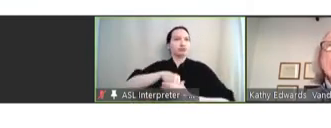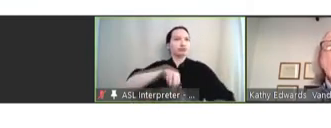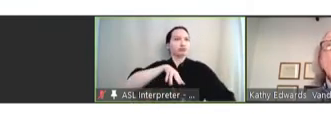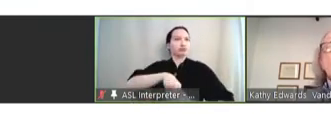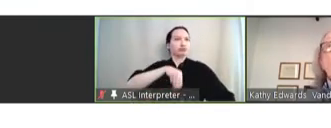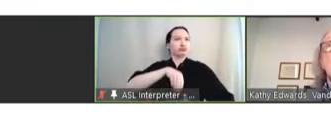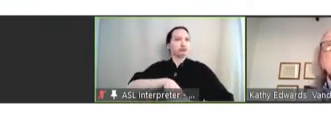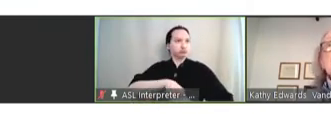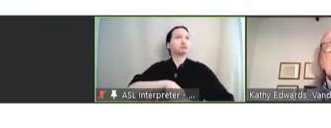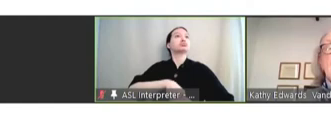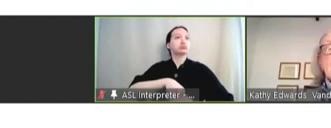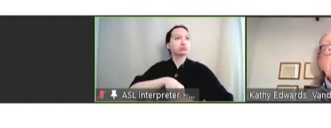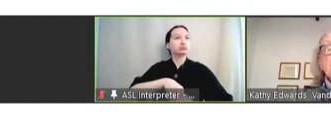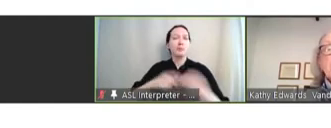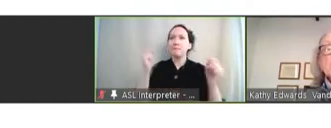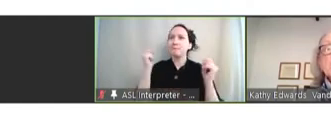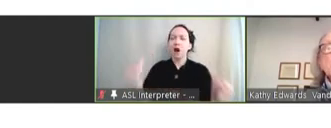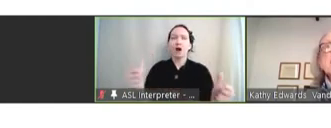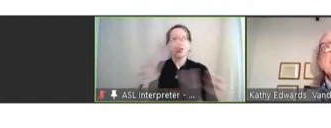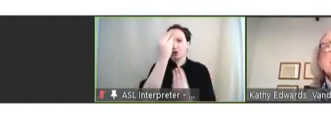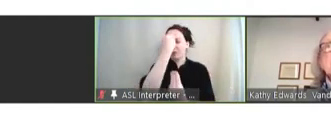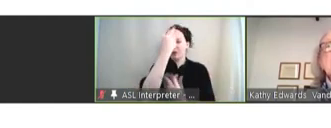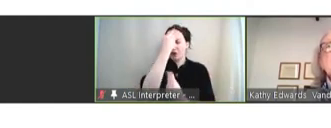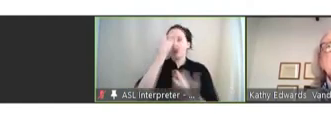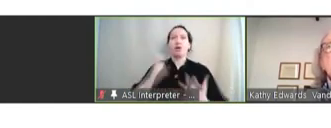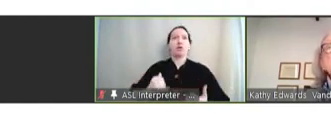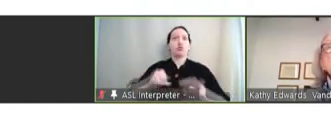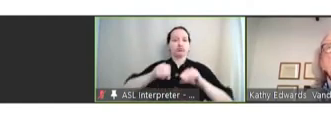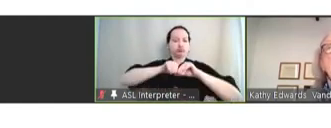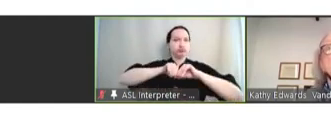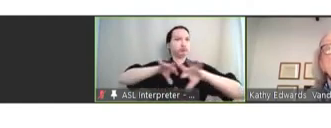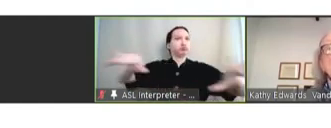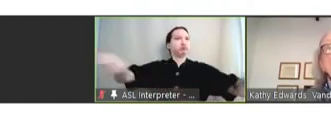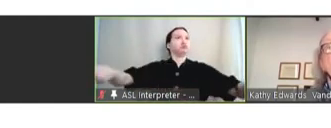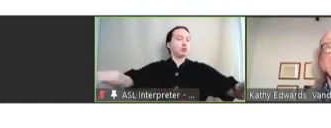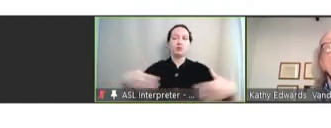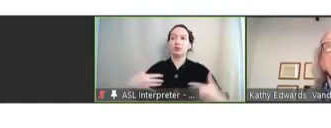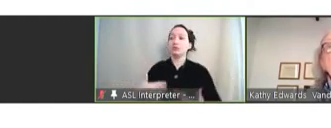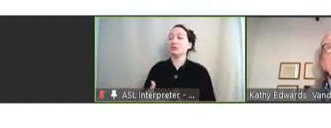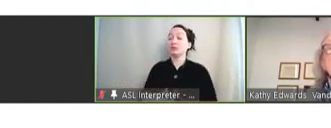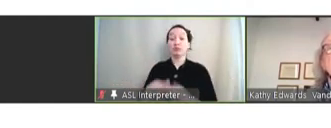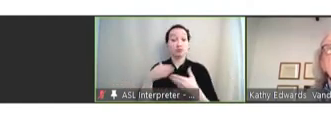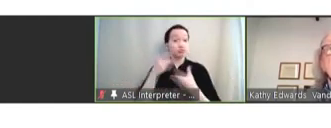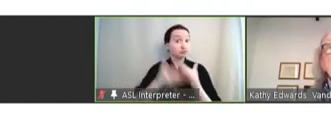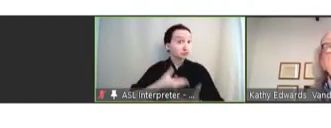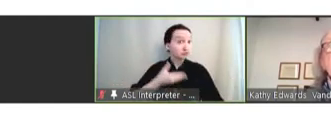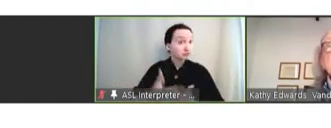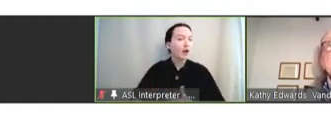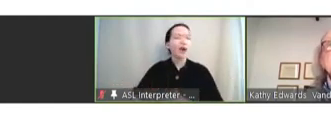so rapidly that information was disseminated. So, as we go forward and we think about vaccine